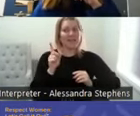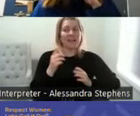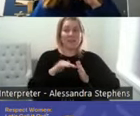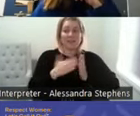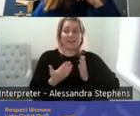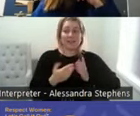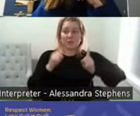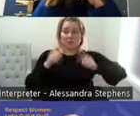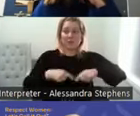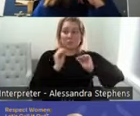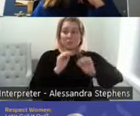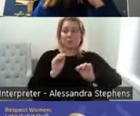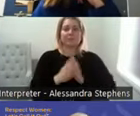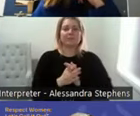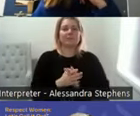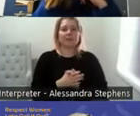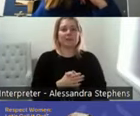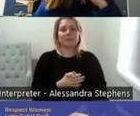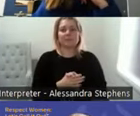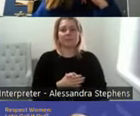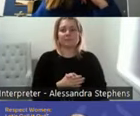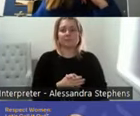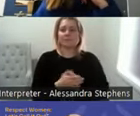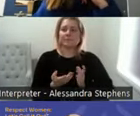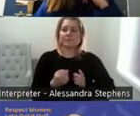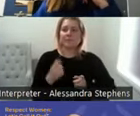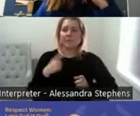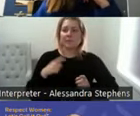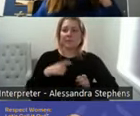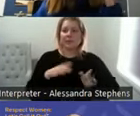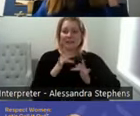So again, because we're on a webinar, I can't get you to respond, but I want you